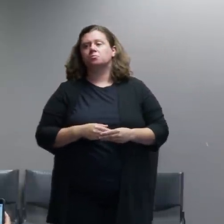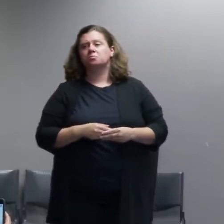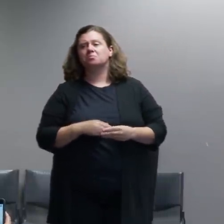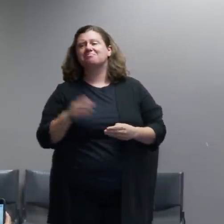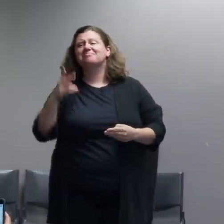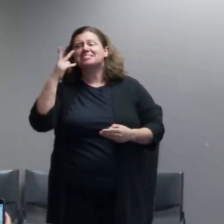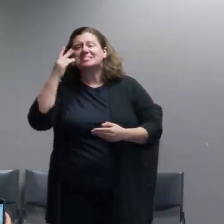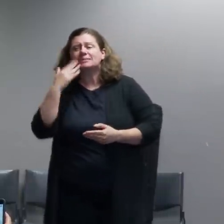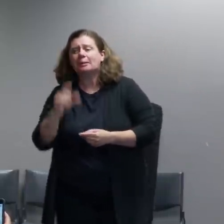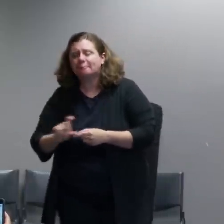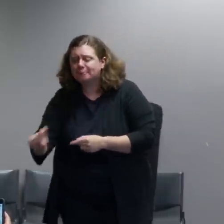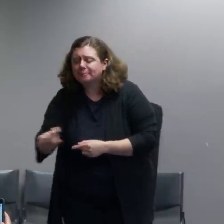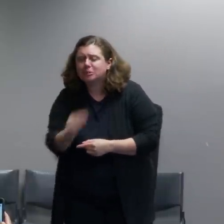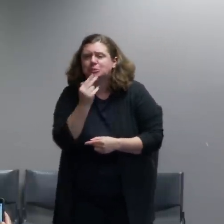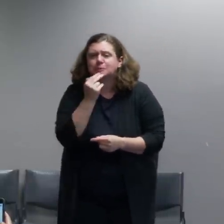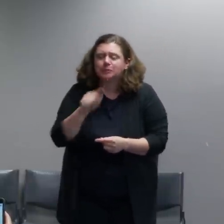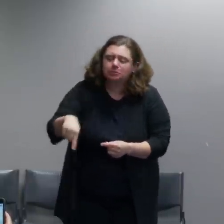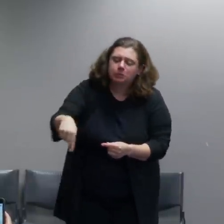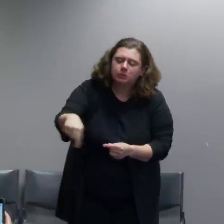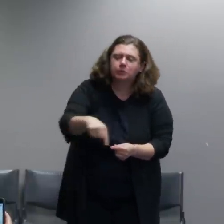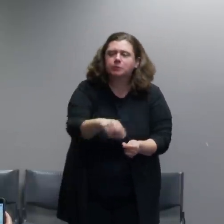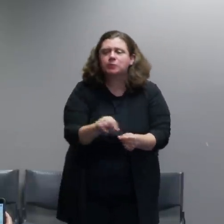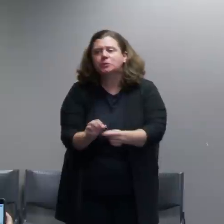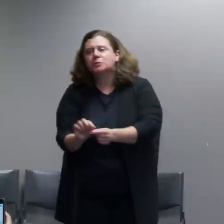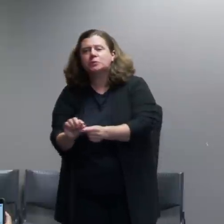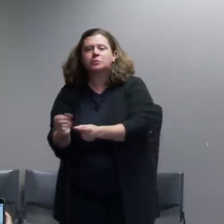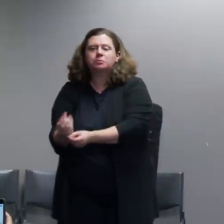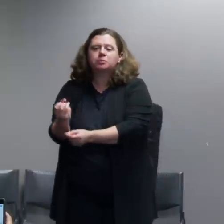the ones like the fountain on the ground all the way up to